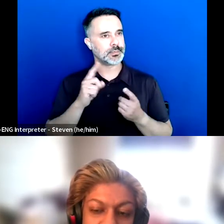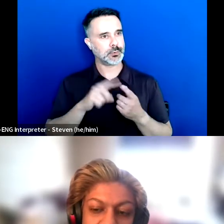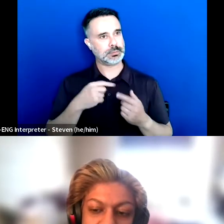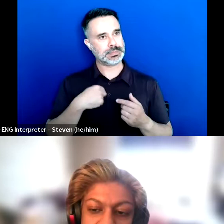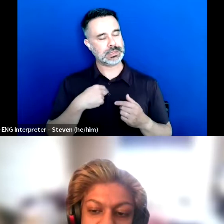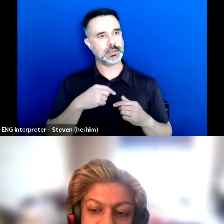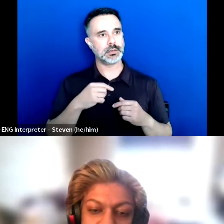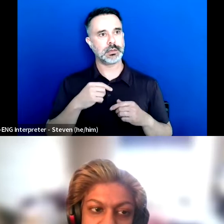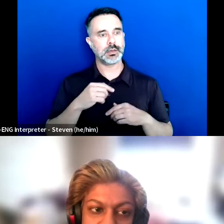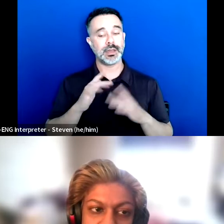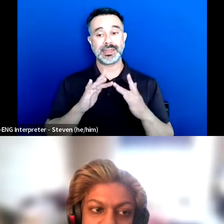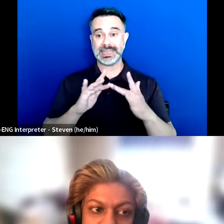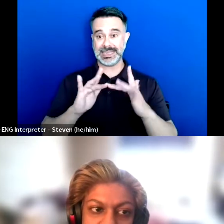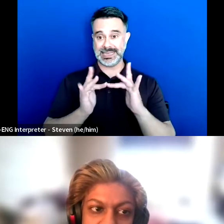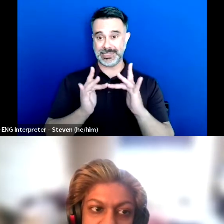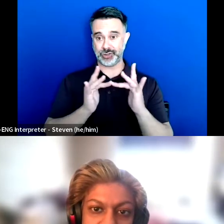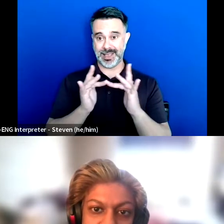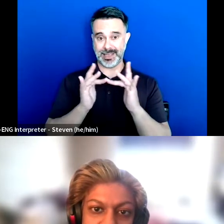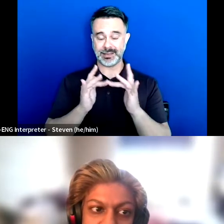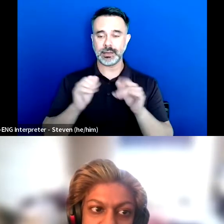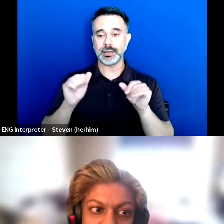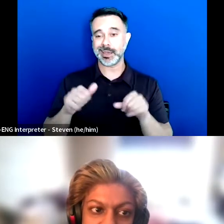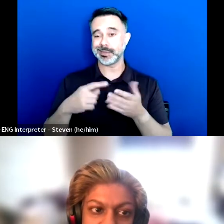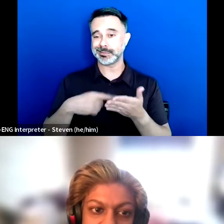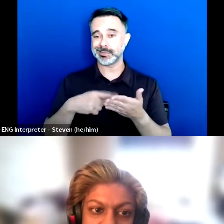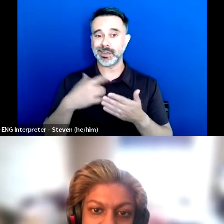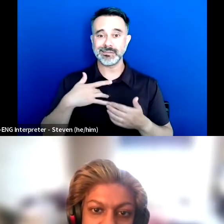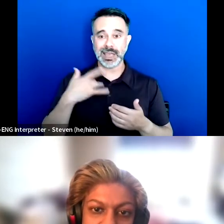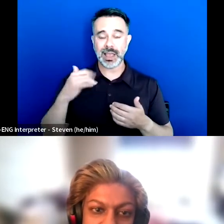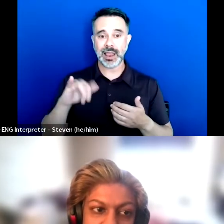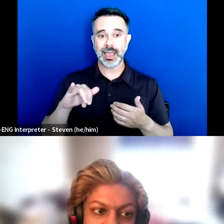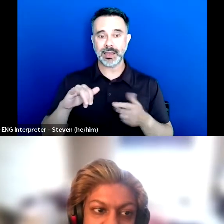the internet can feel like hot entire life. And it's such a great tool.